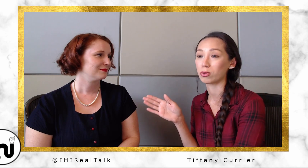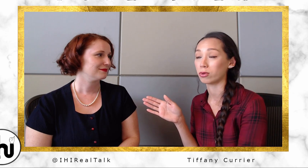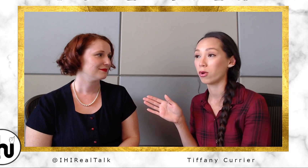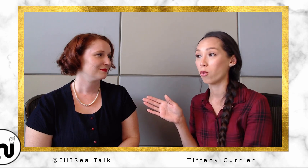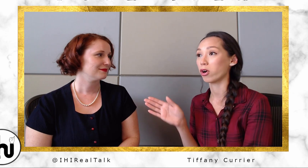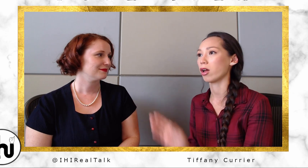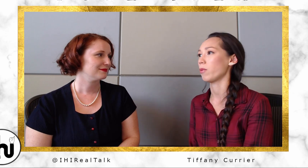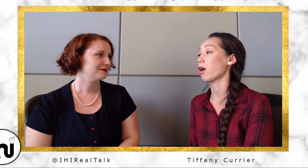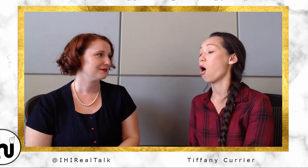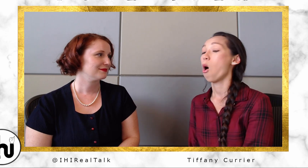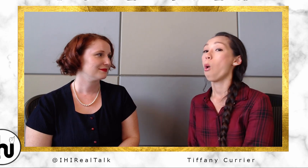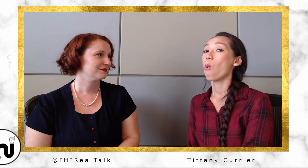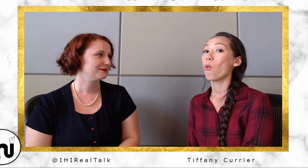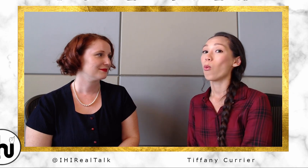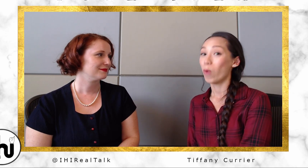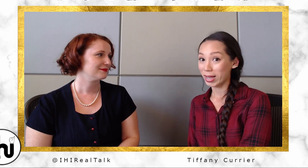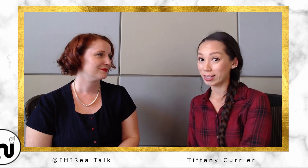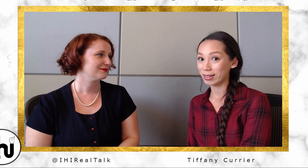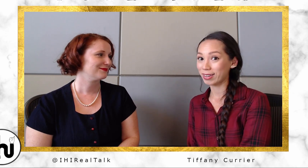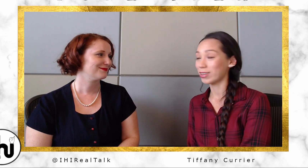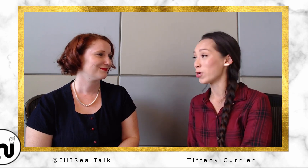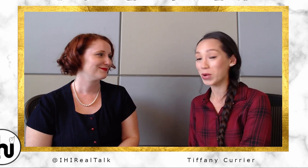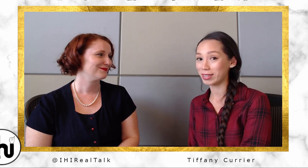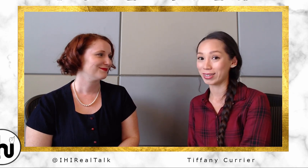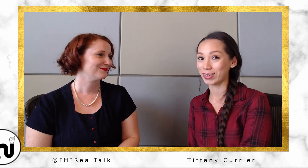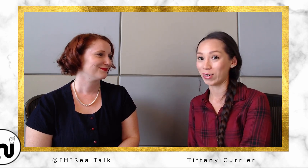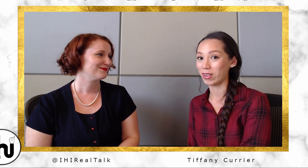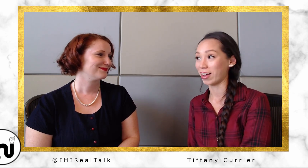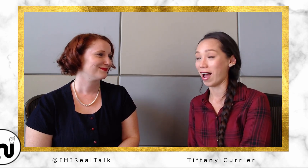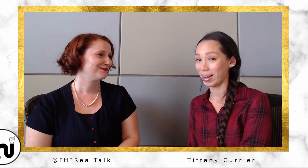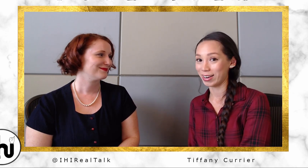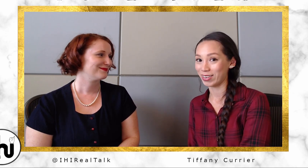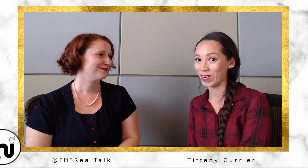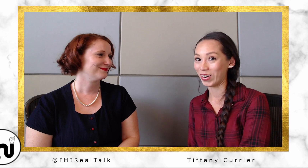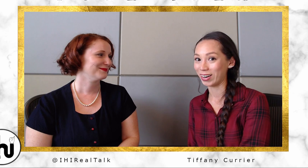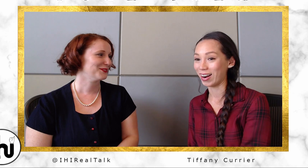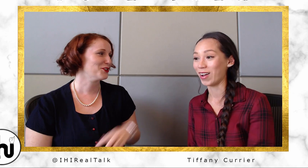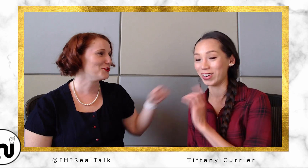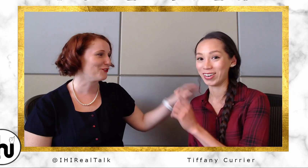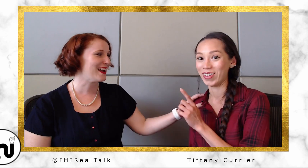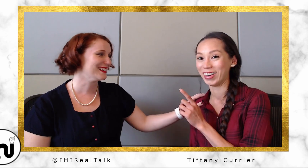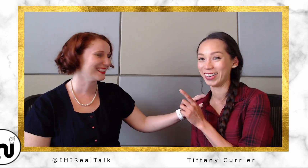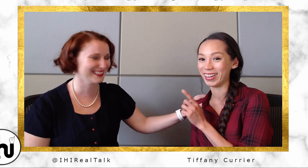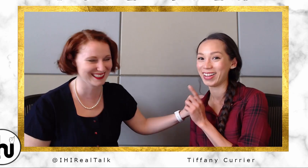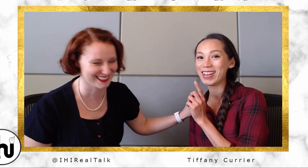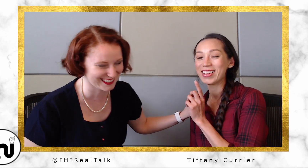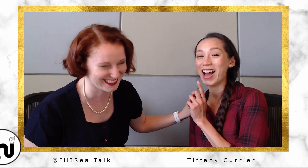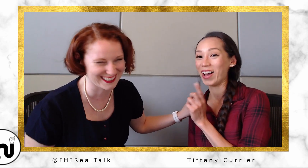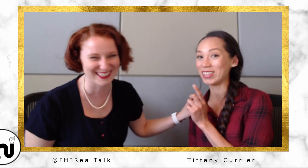working on. I'm like, "What! Who is this girl? Like, I need to know her." Desirée: Your new friend!